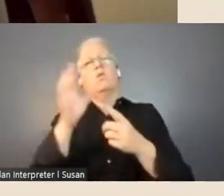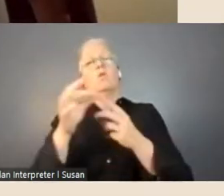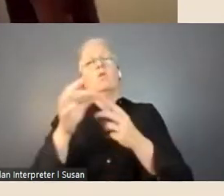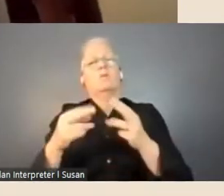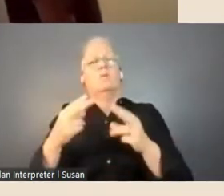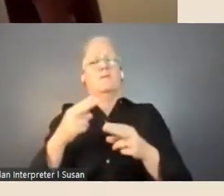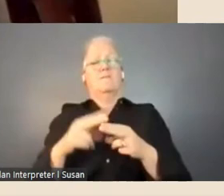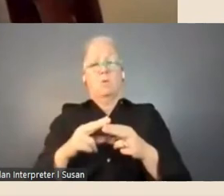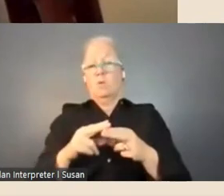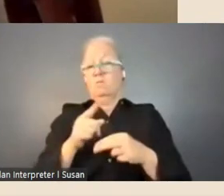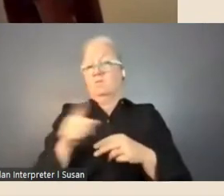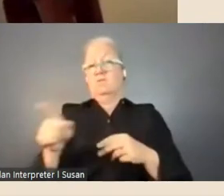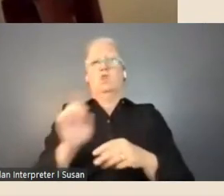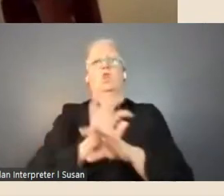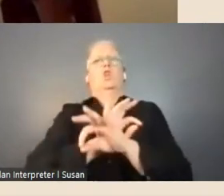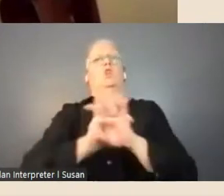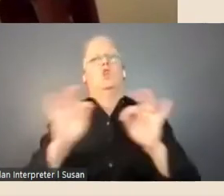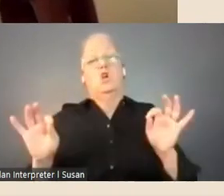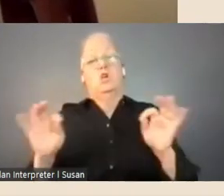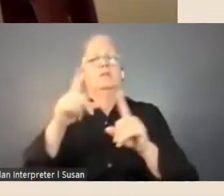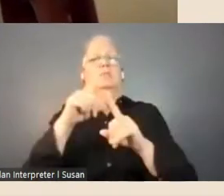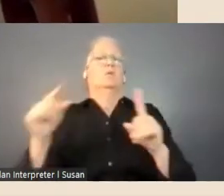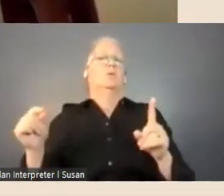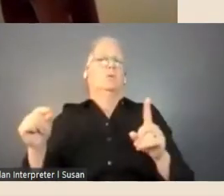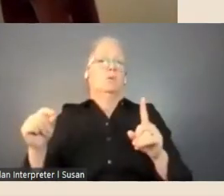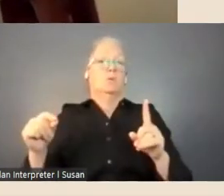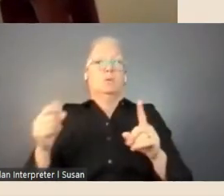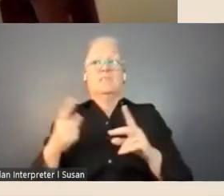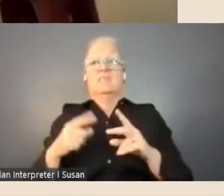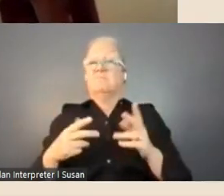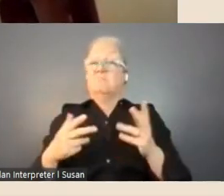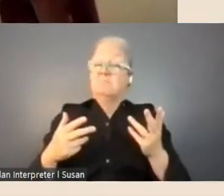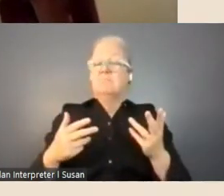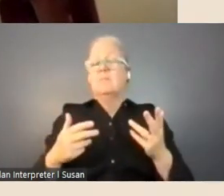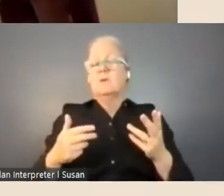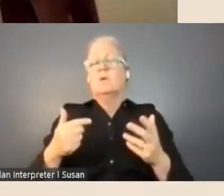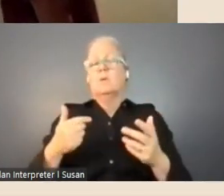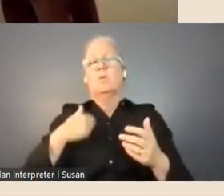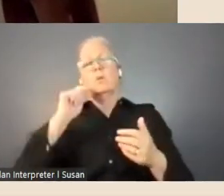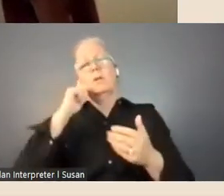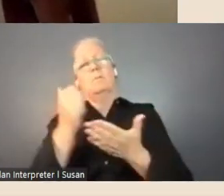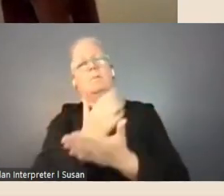collections that aren't available online, but we will make sure that we can, that we can